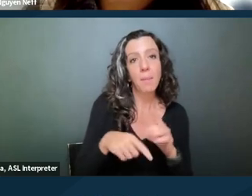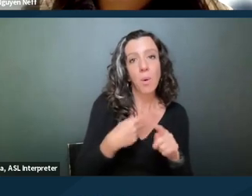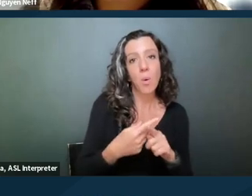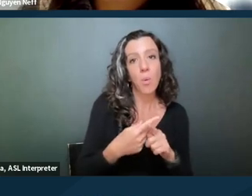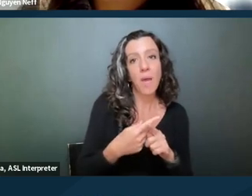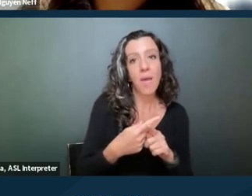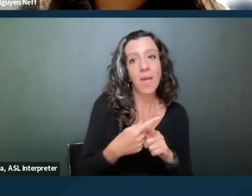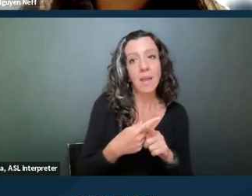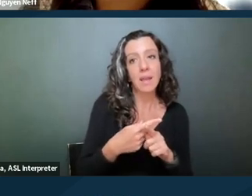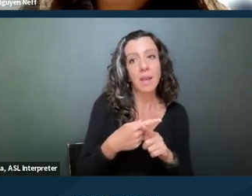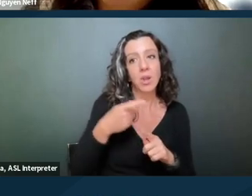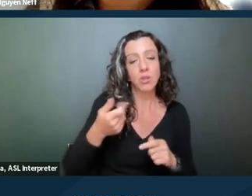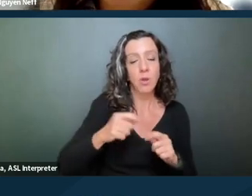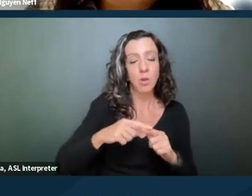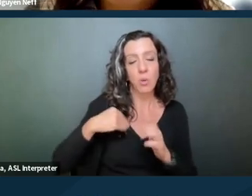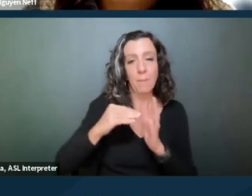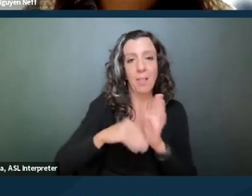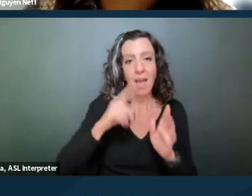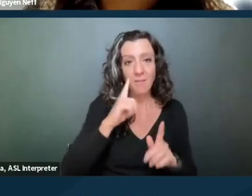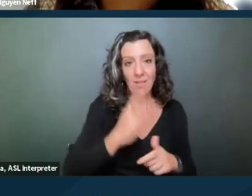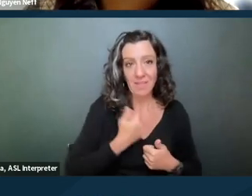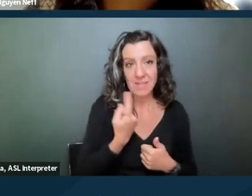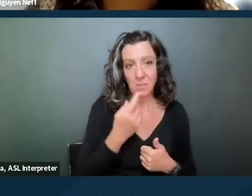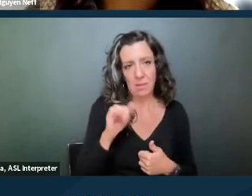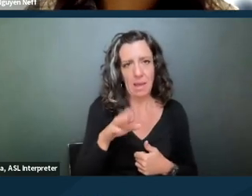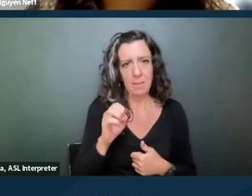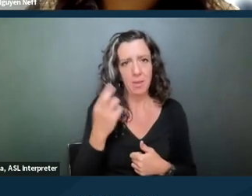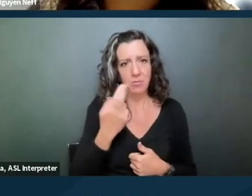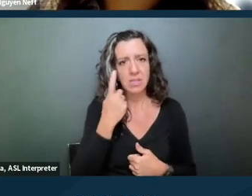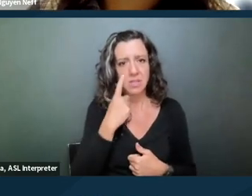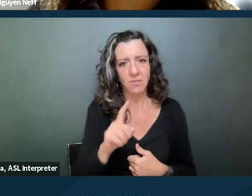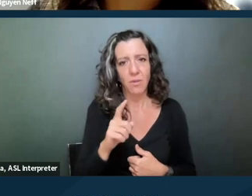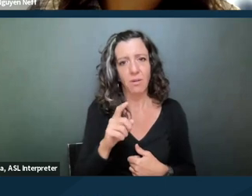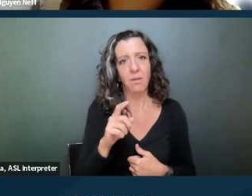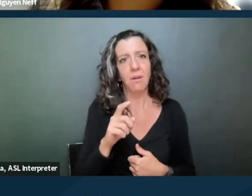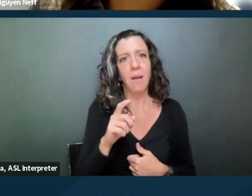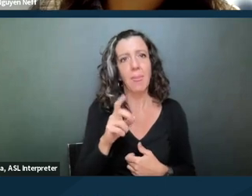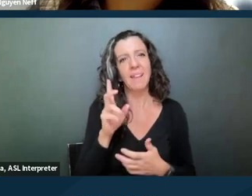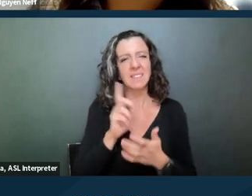for an unlawful discrimination claim. You only really have to explain the disability